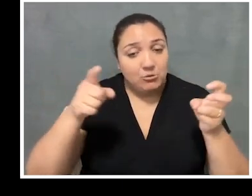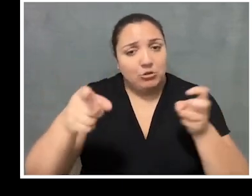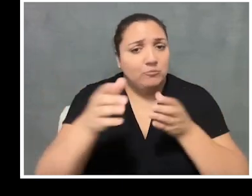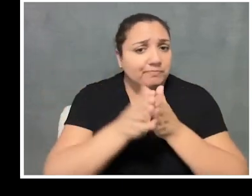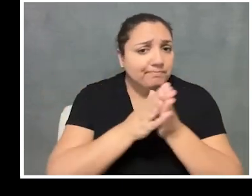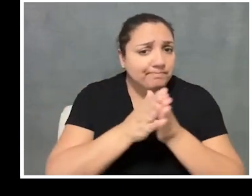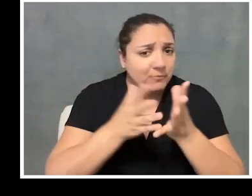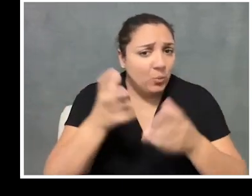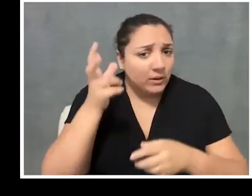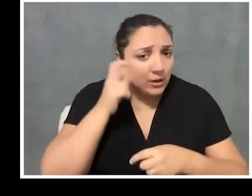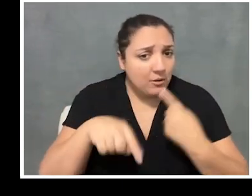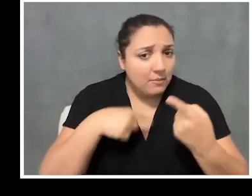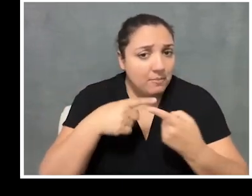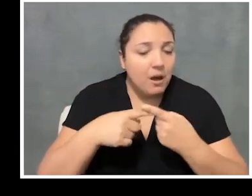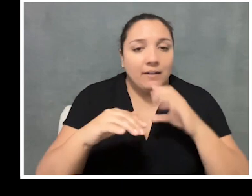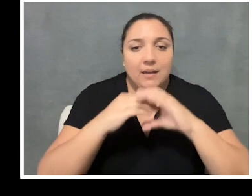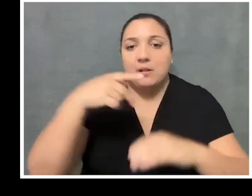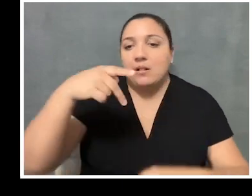If there is a subject you would like us to discuss,